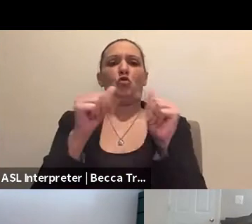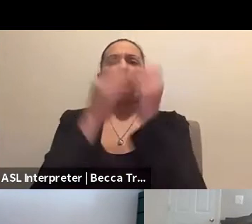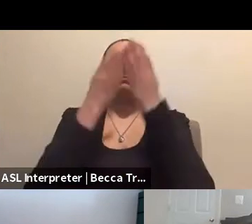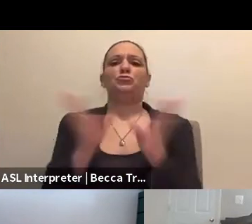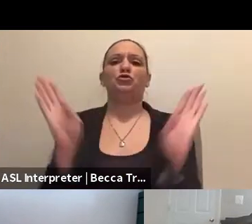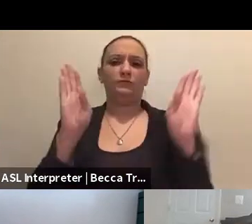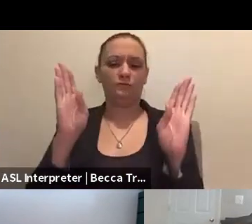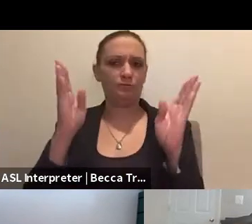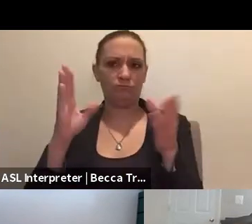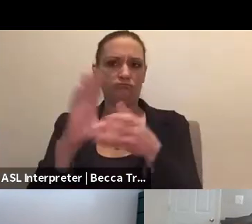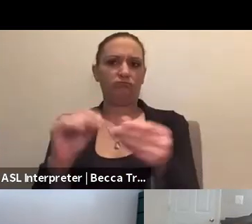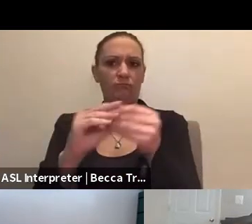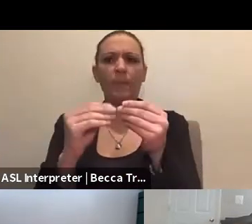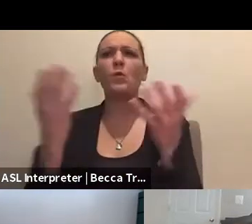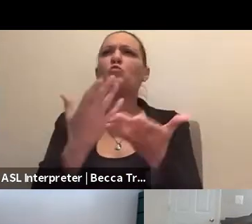What does Red Cross do?